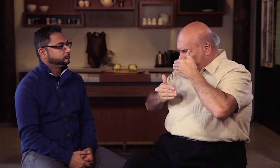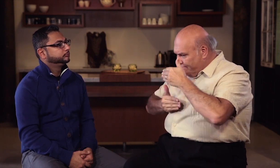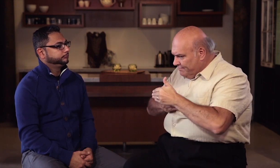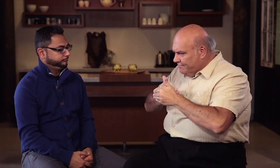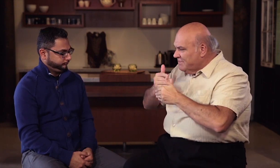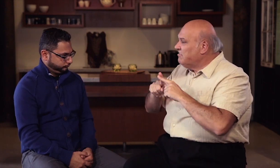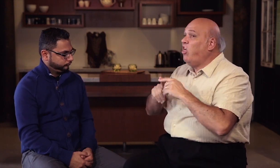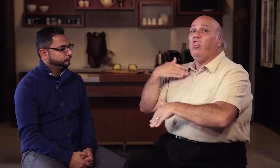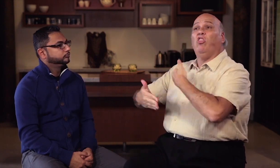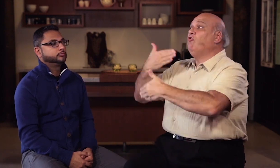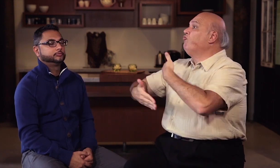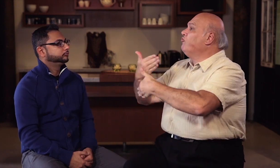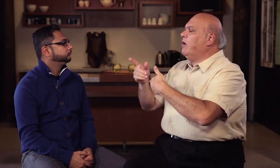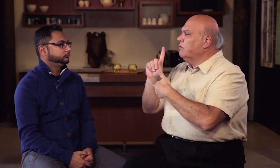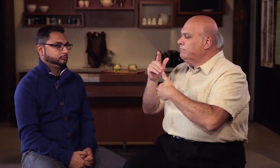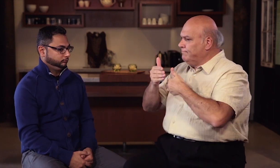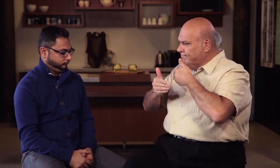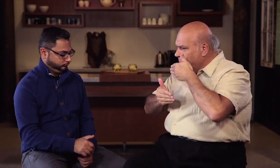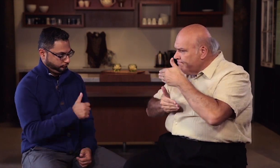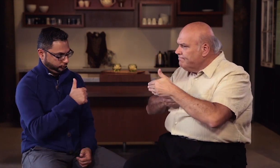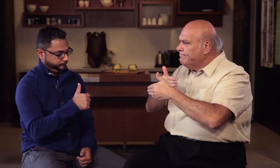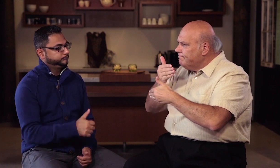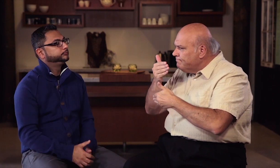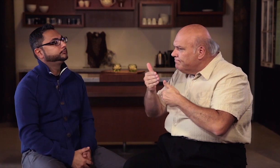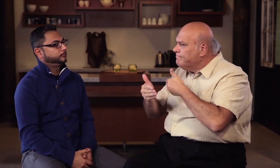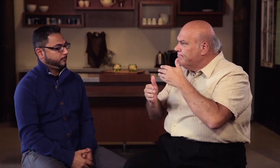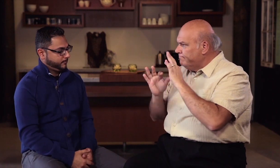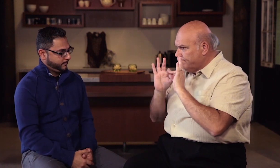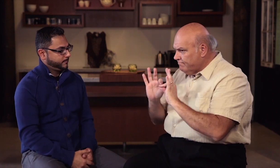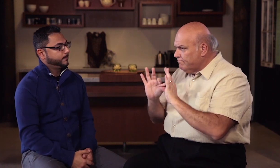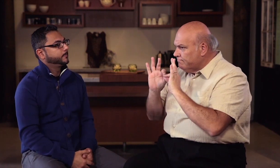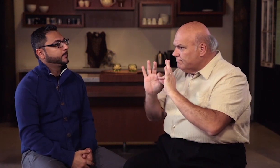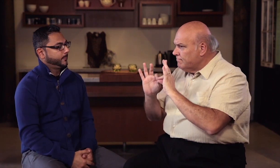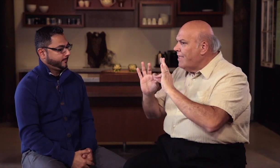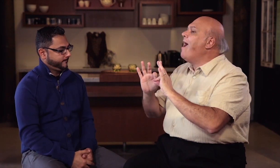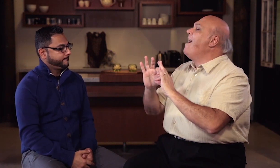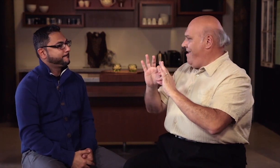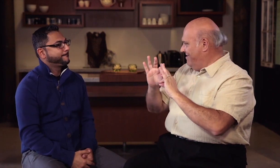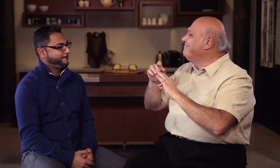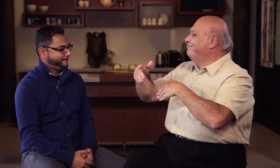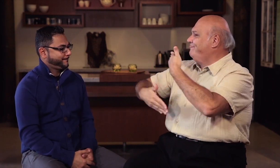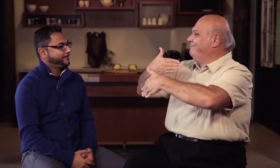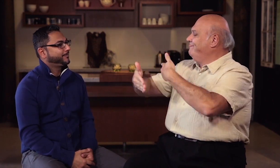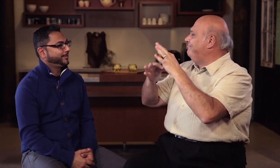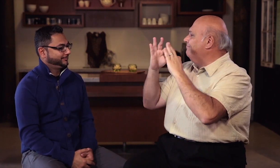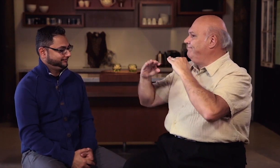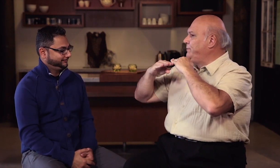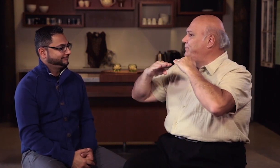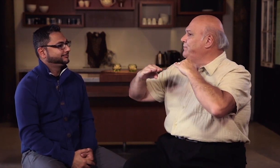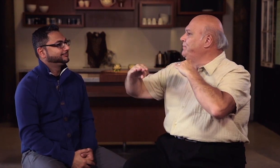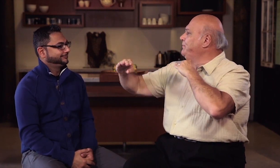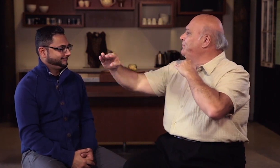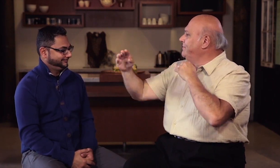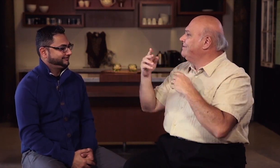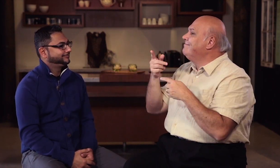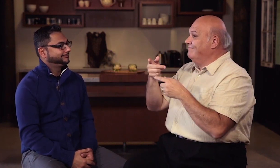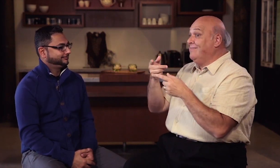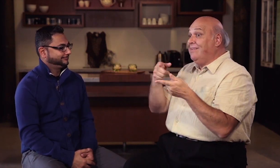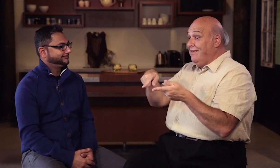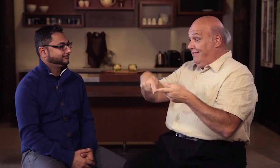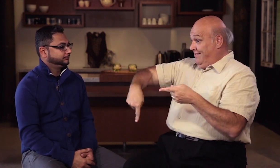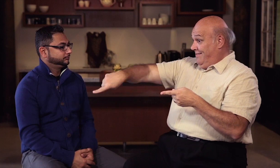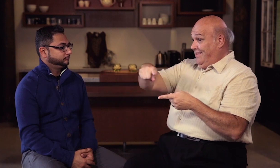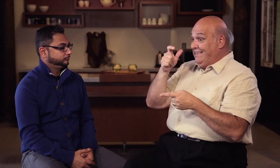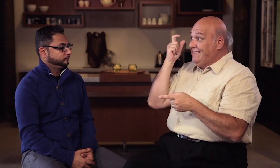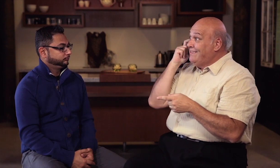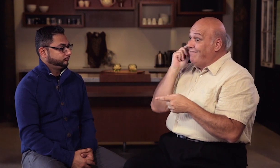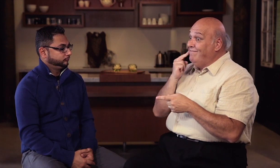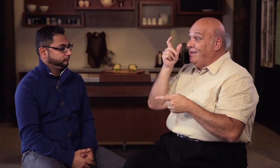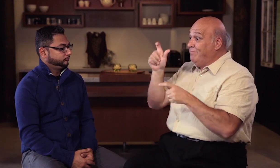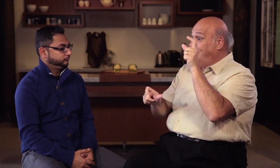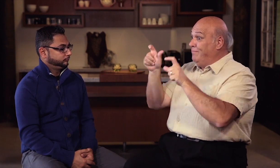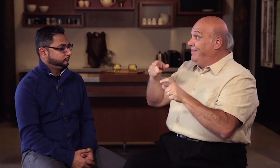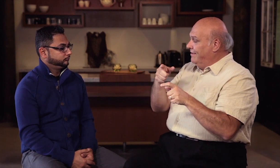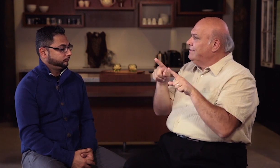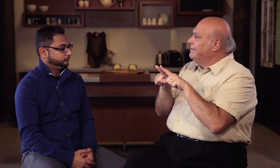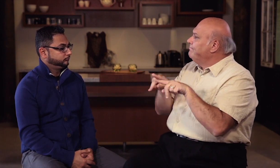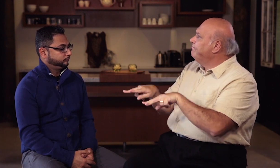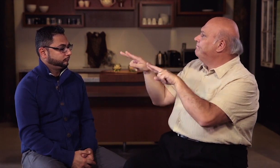person is organized and thorough, to proceed properly and consistently. Deaf people need someone they can